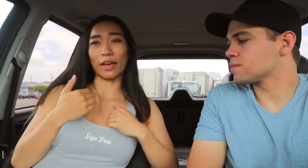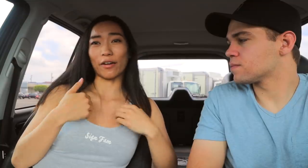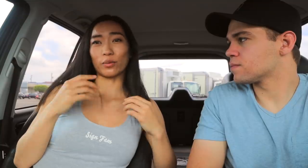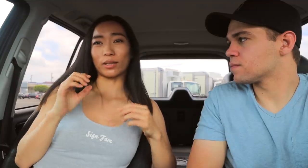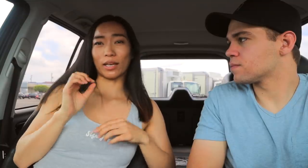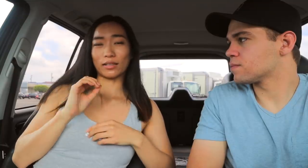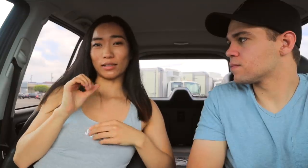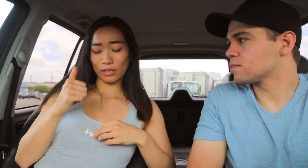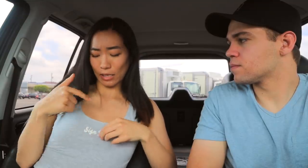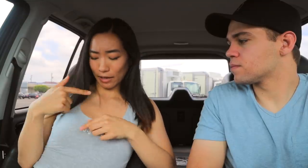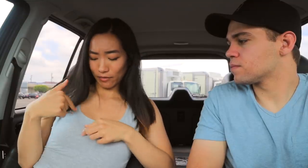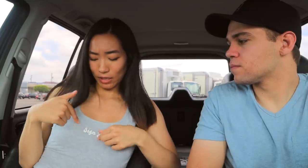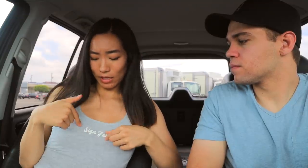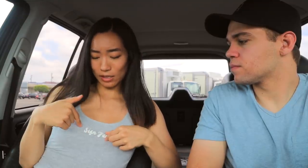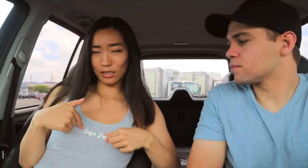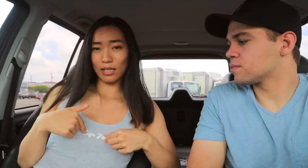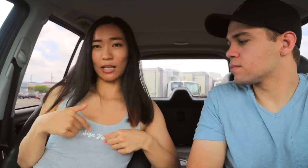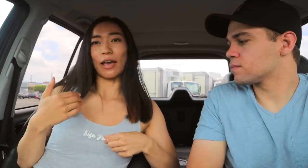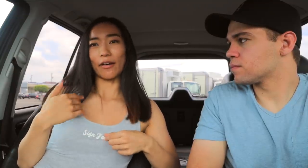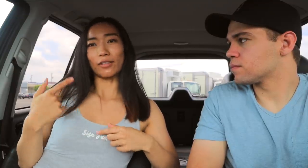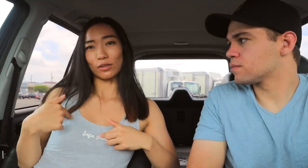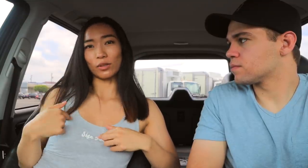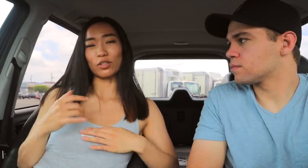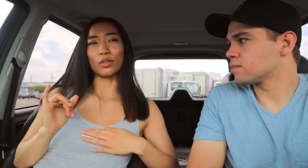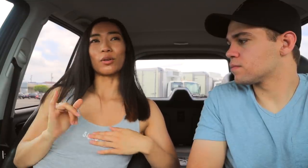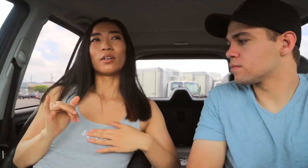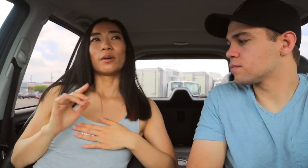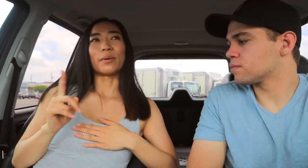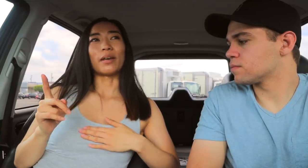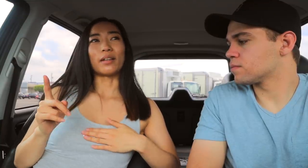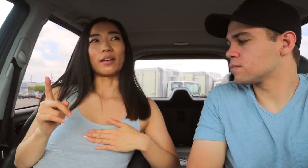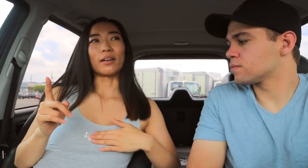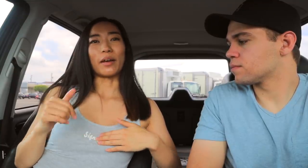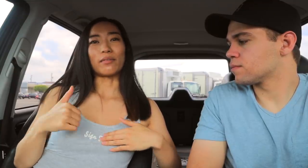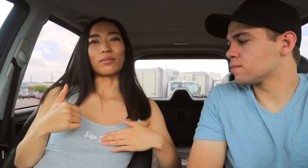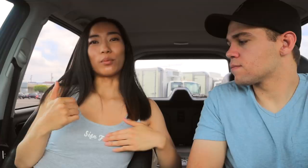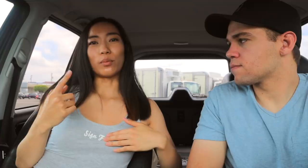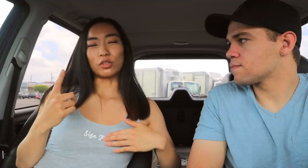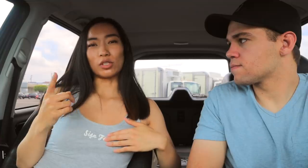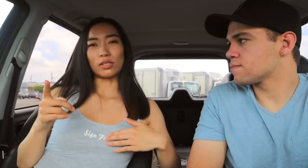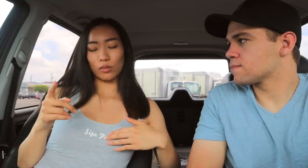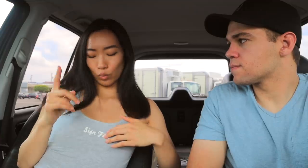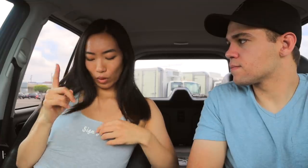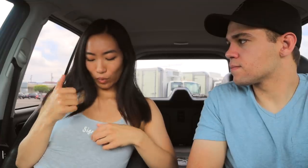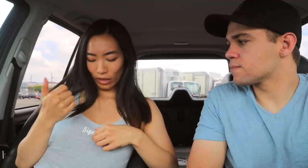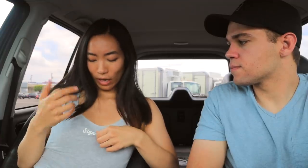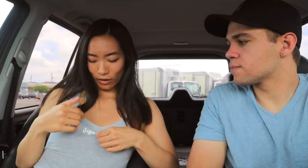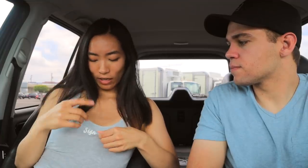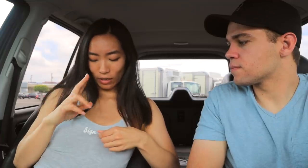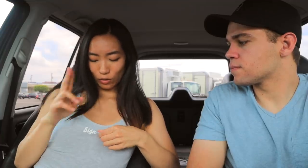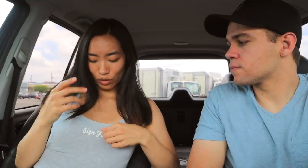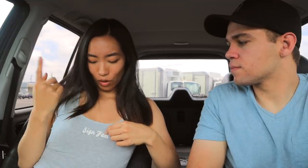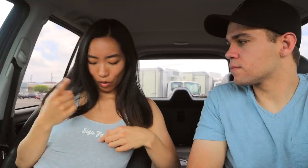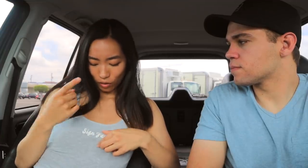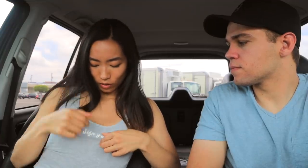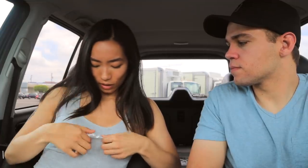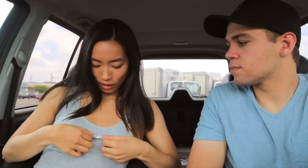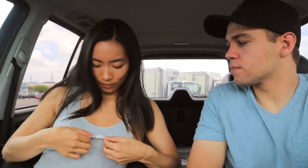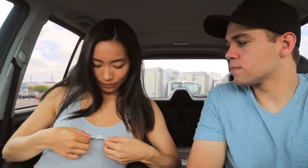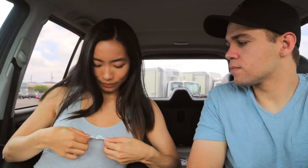I have one that doesn't have this and I have this one too. But I have just one without it and I use it all the time.